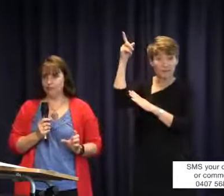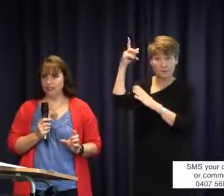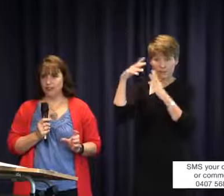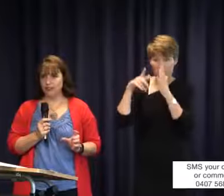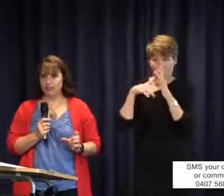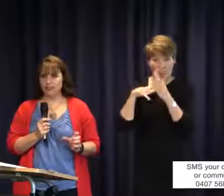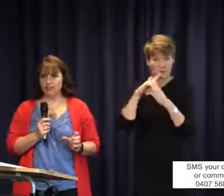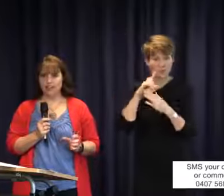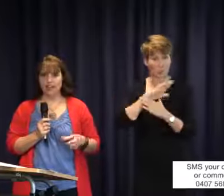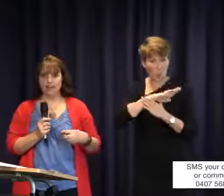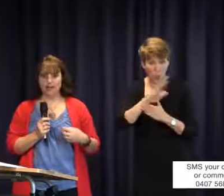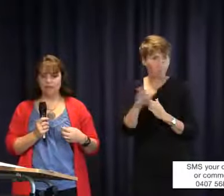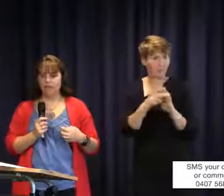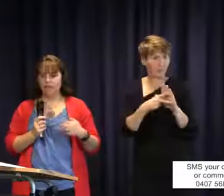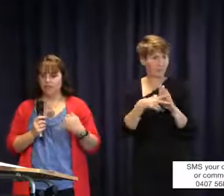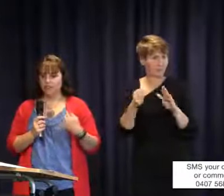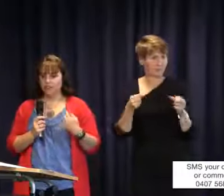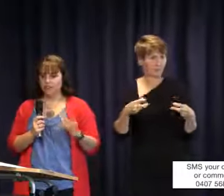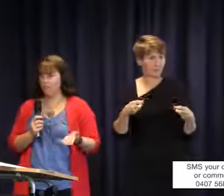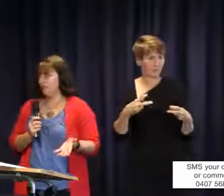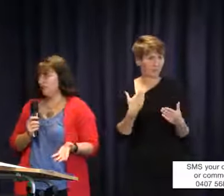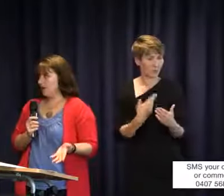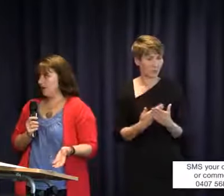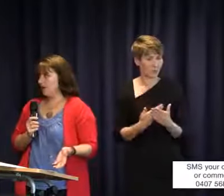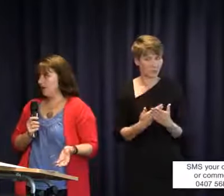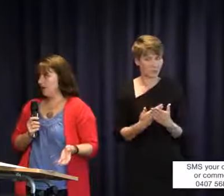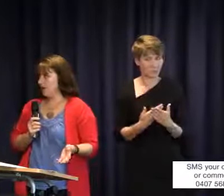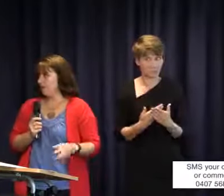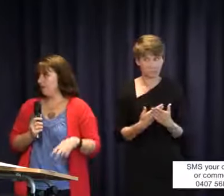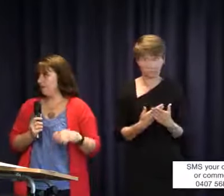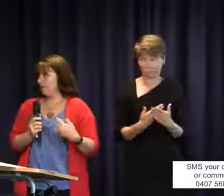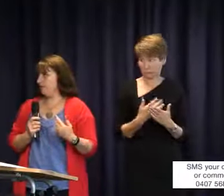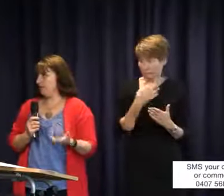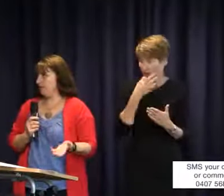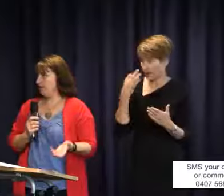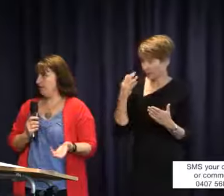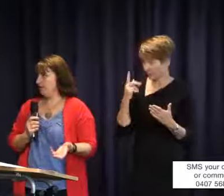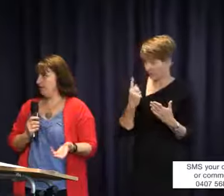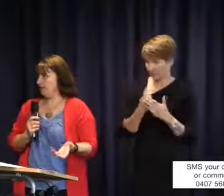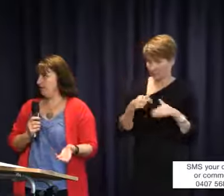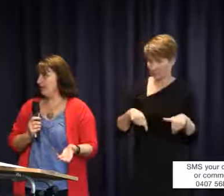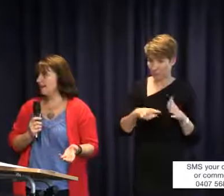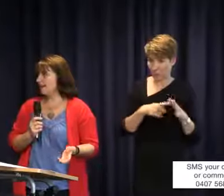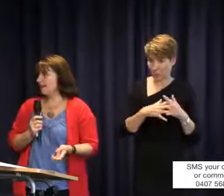to be captioned. Do we know anything about the progress of anything for Australia? I